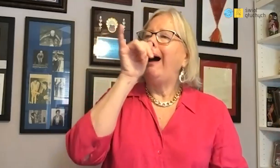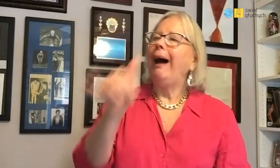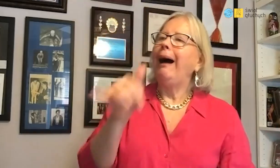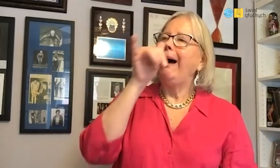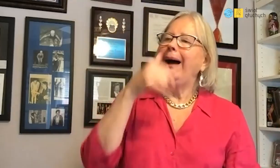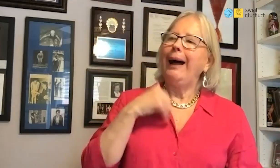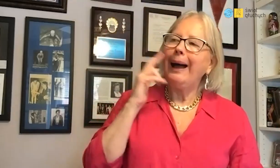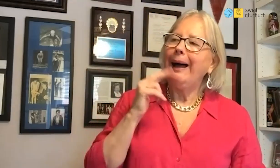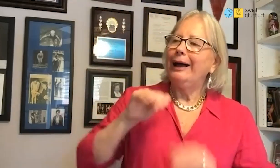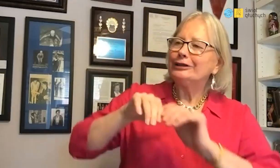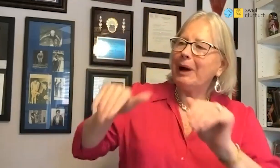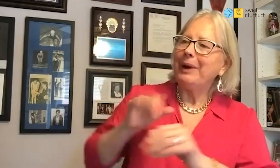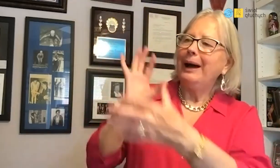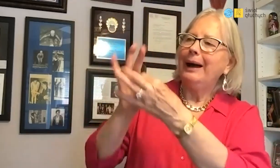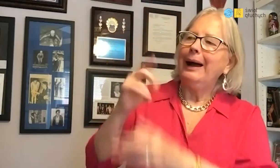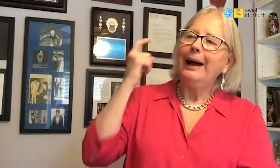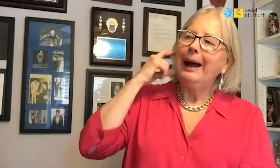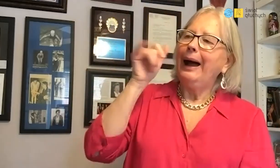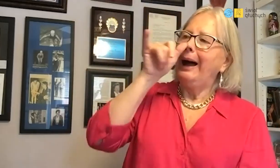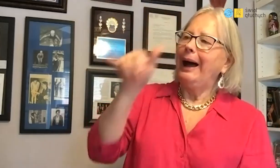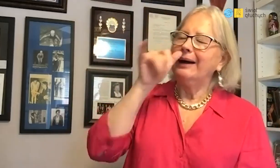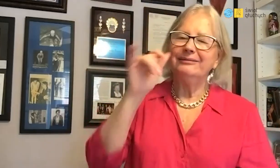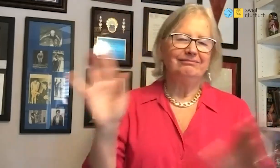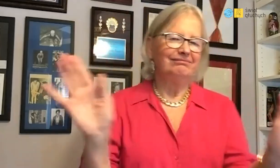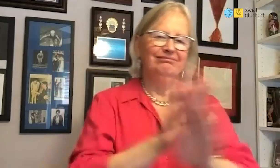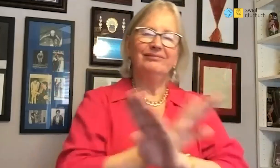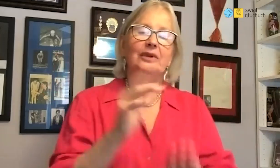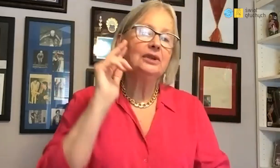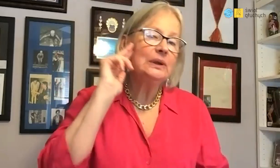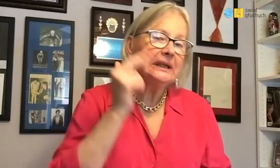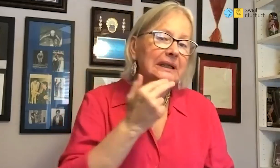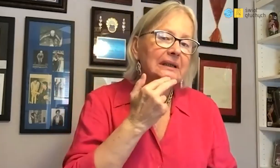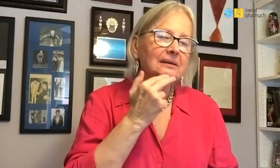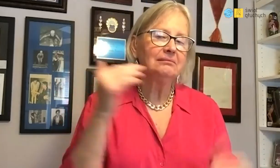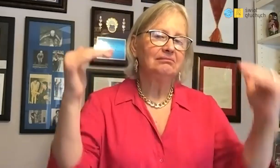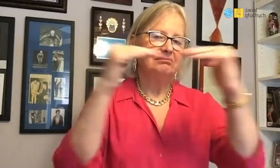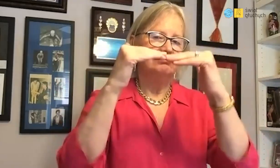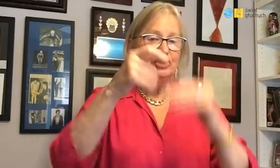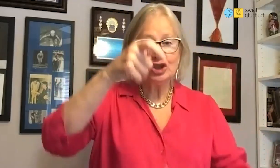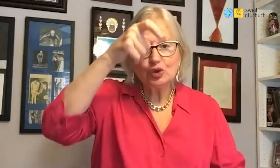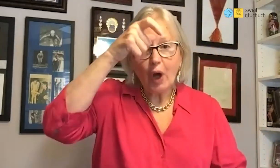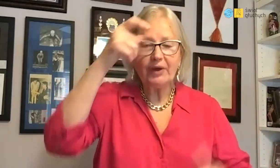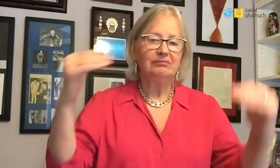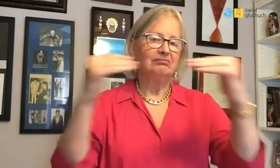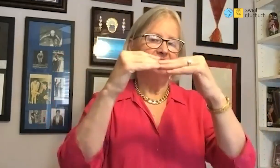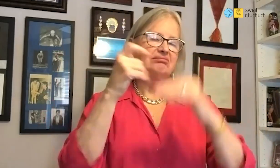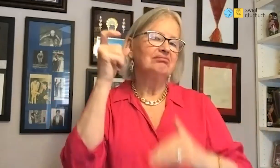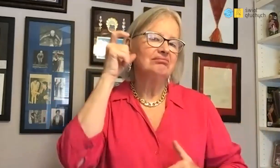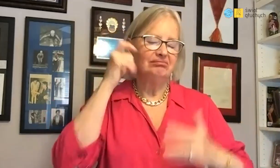don't think you can't swim with hearing people. Deaf or not, he's still human. You are equal.